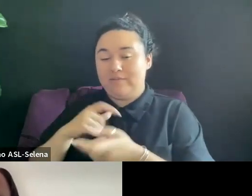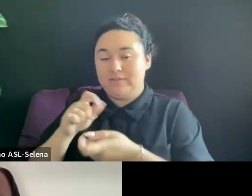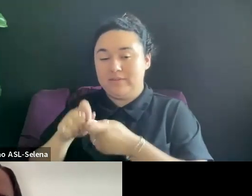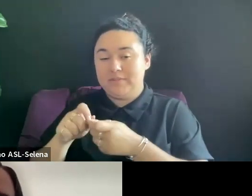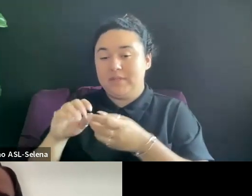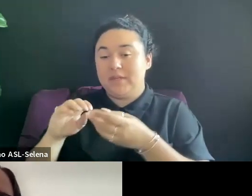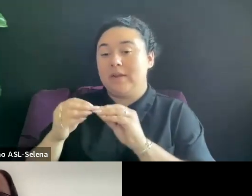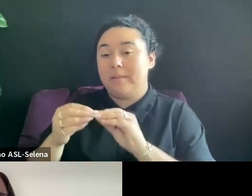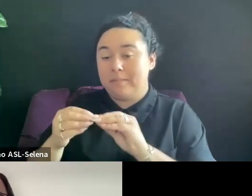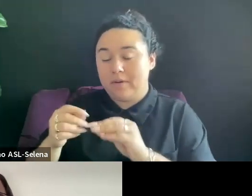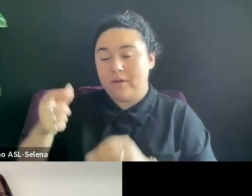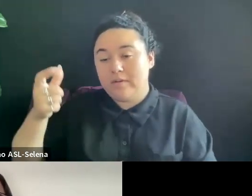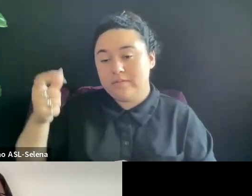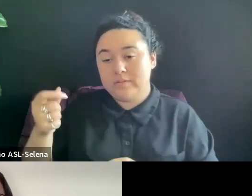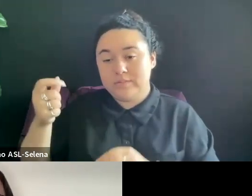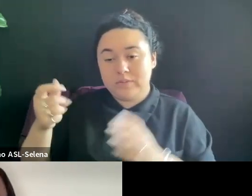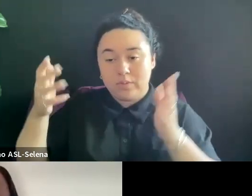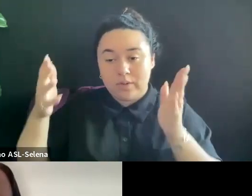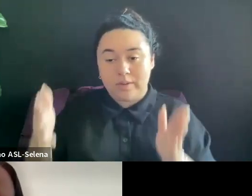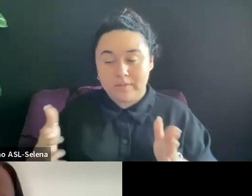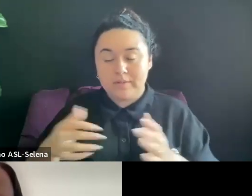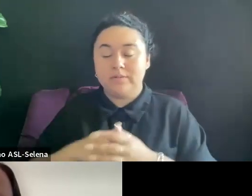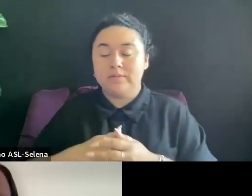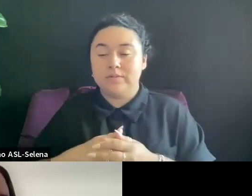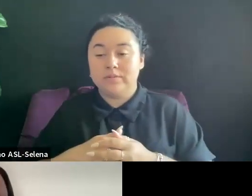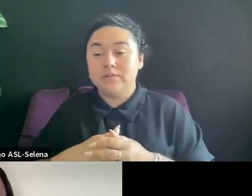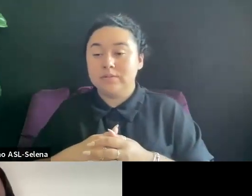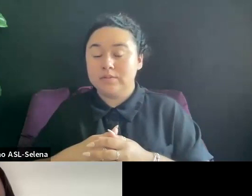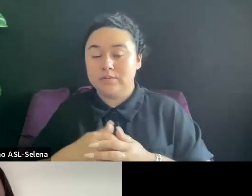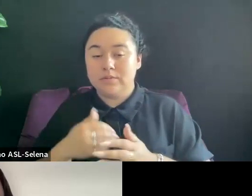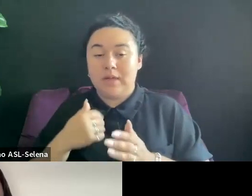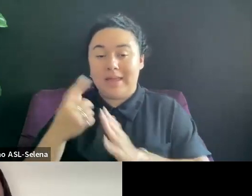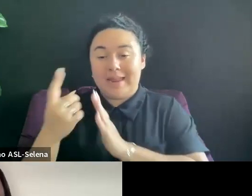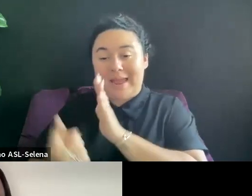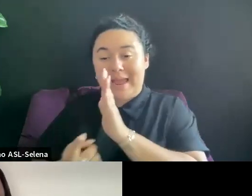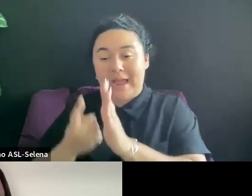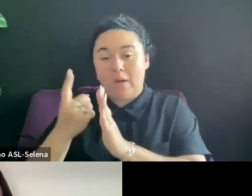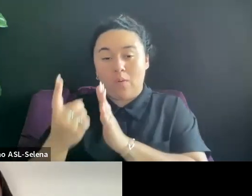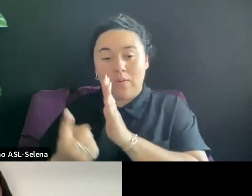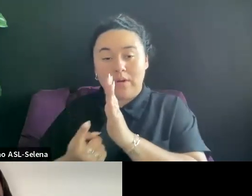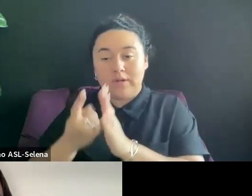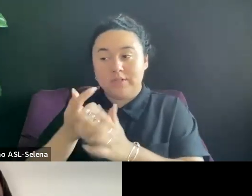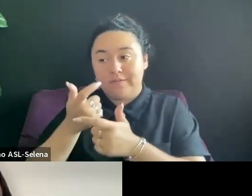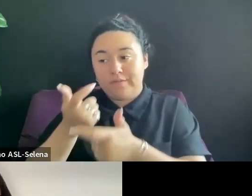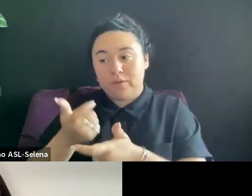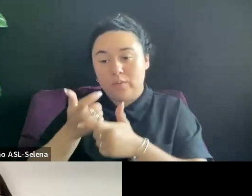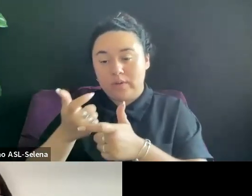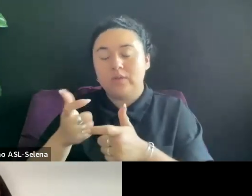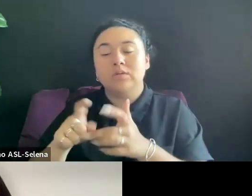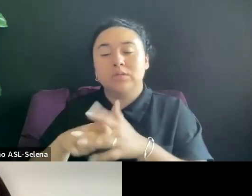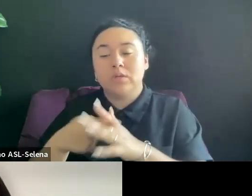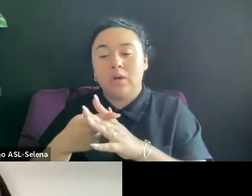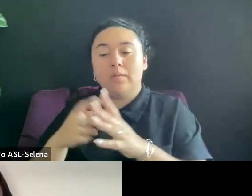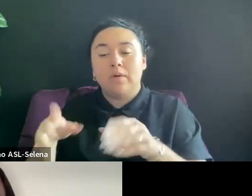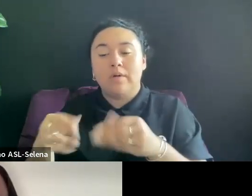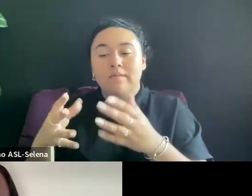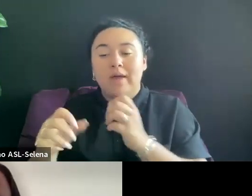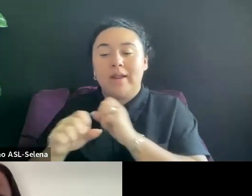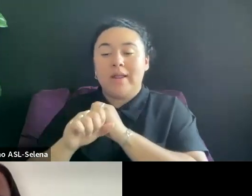HOURS, THEY START GIVING YOU SOME AD MONEY. BUT THAT AD MONEY IS VERY SMALL.